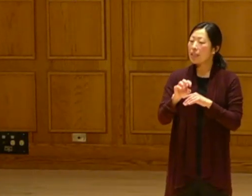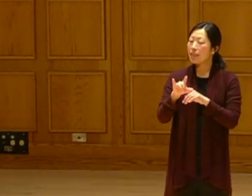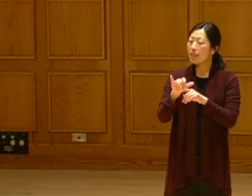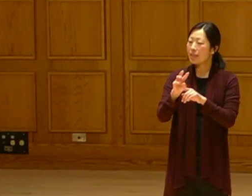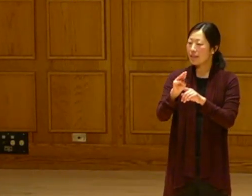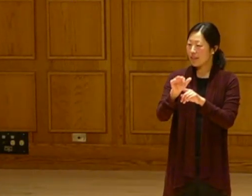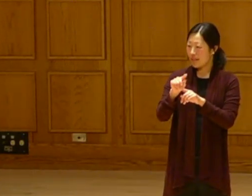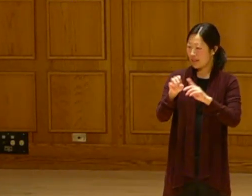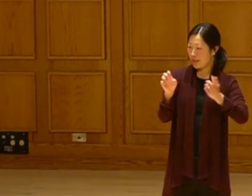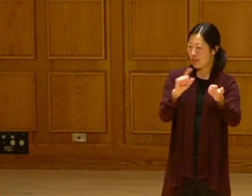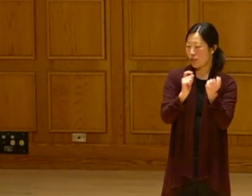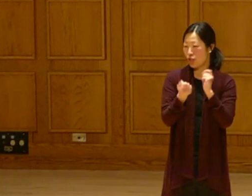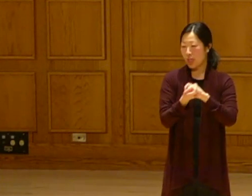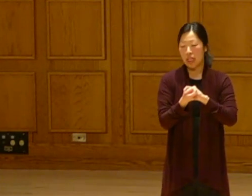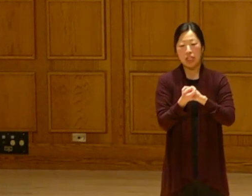So, you know, climate change.